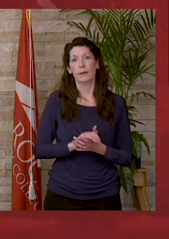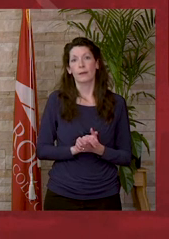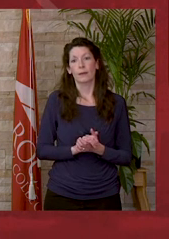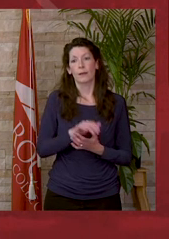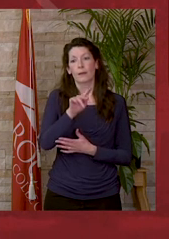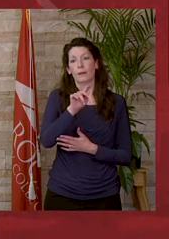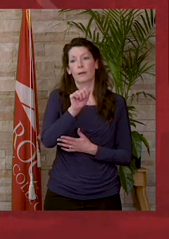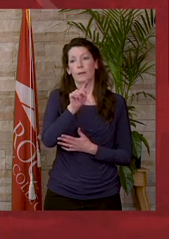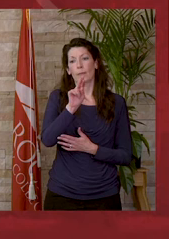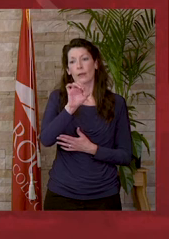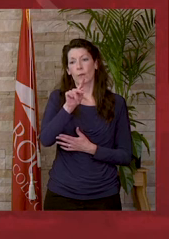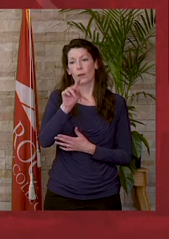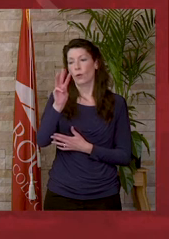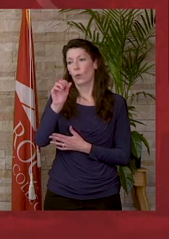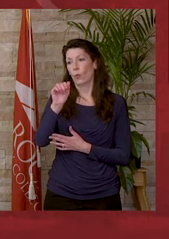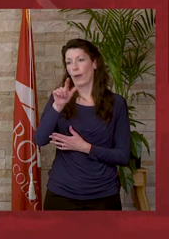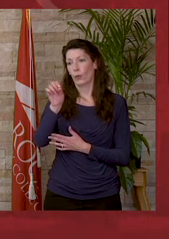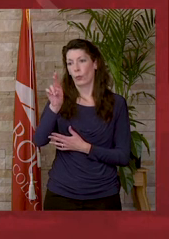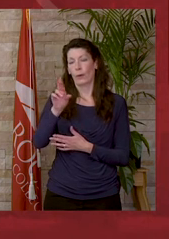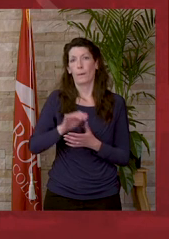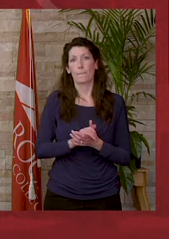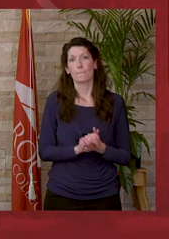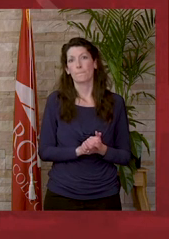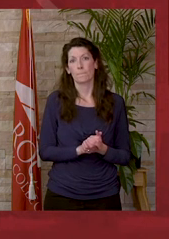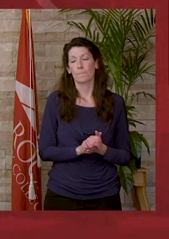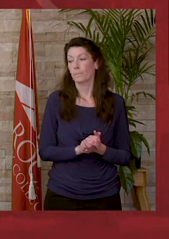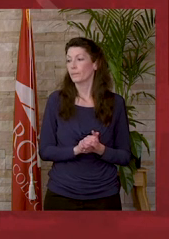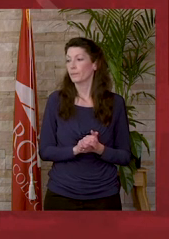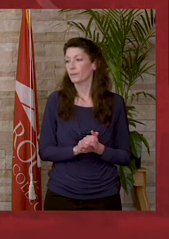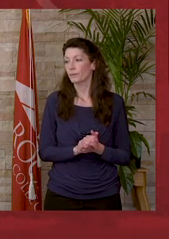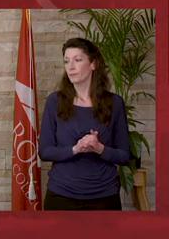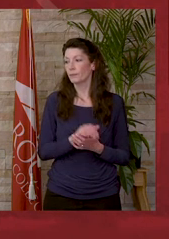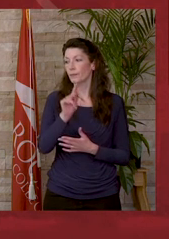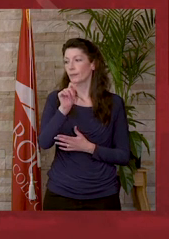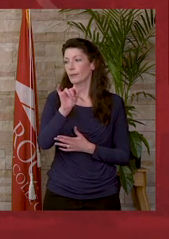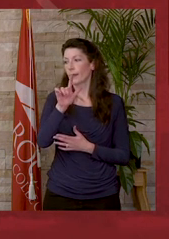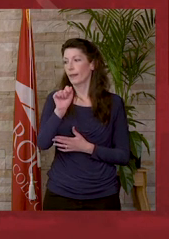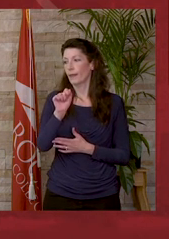Patrick Wagner. Kayla Hurley-Wetzel.